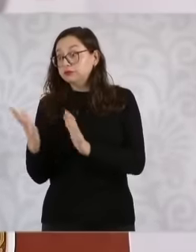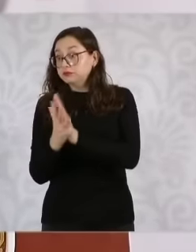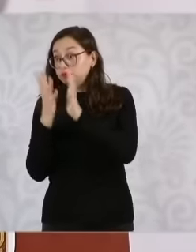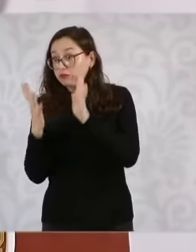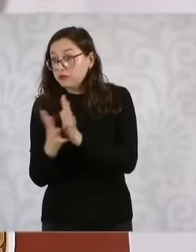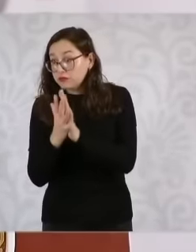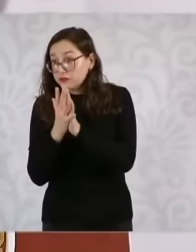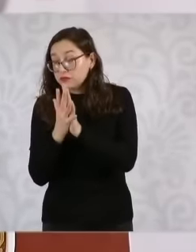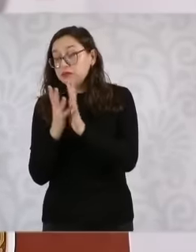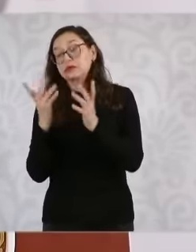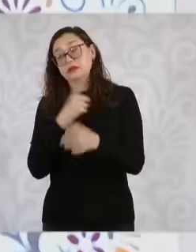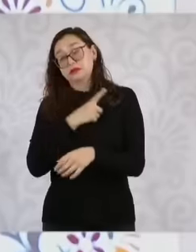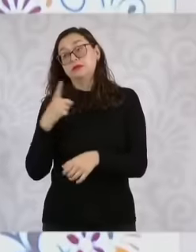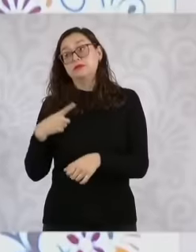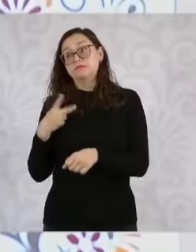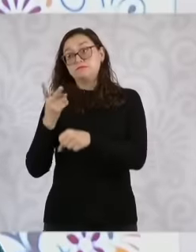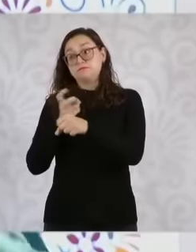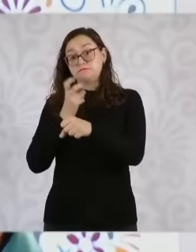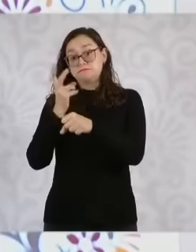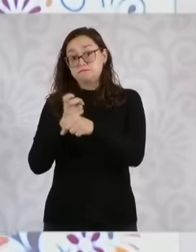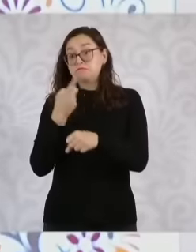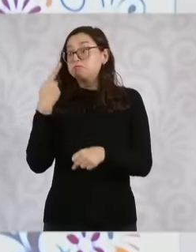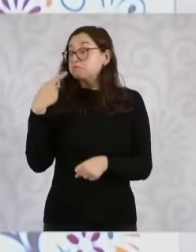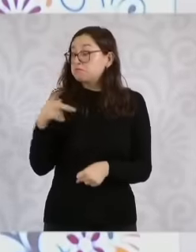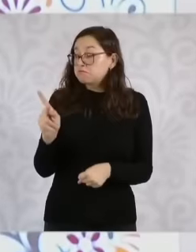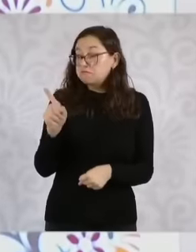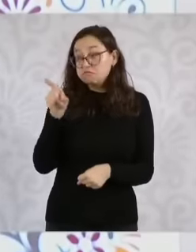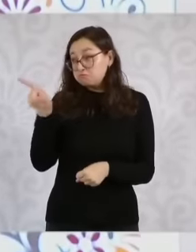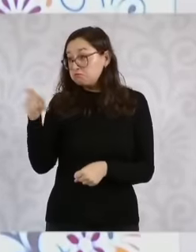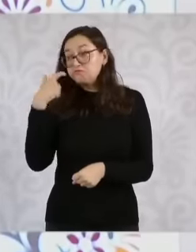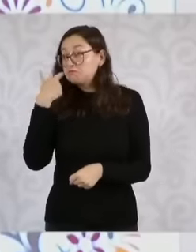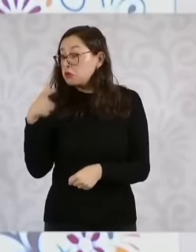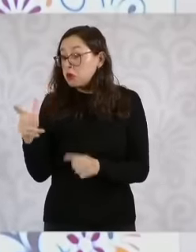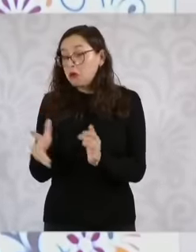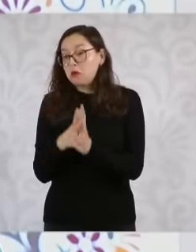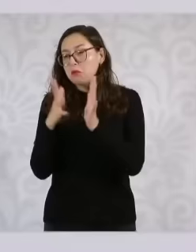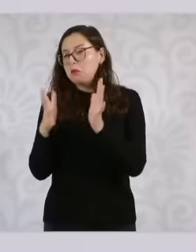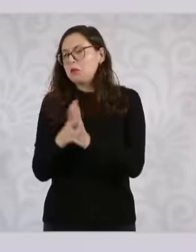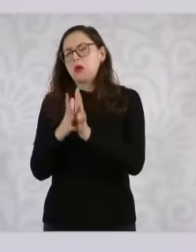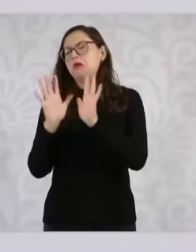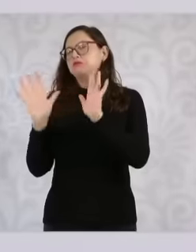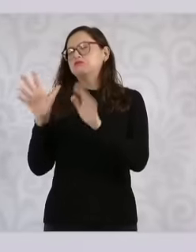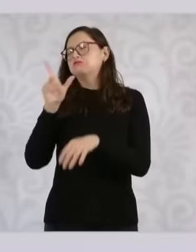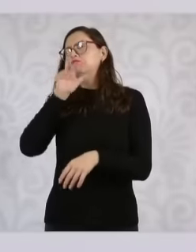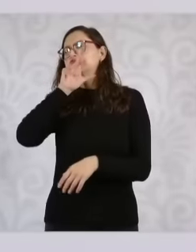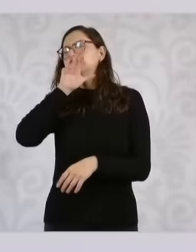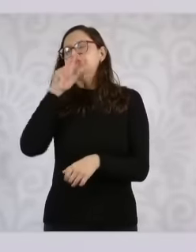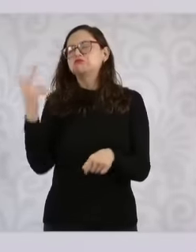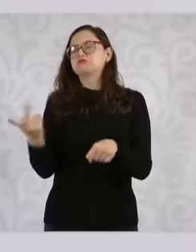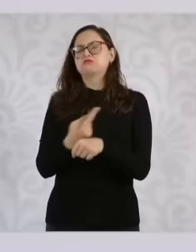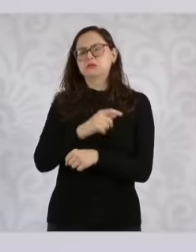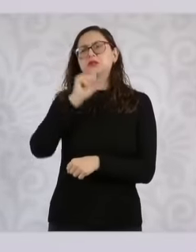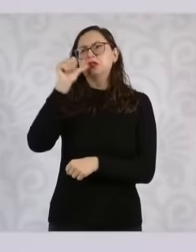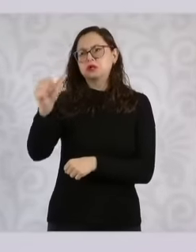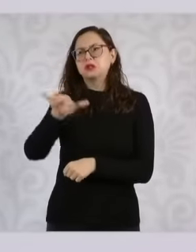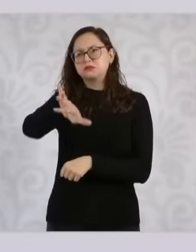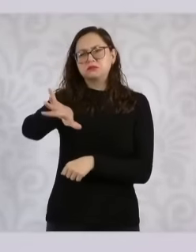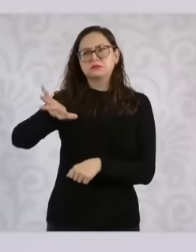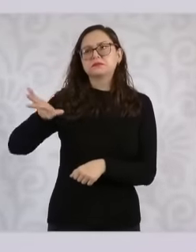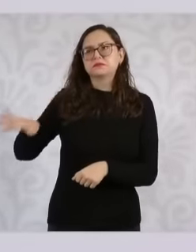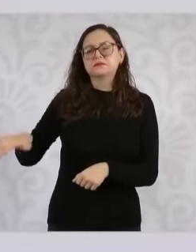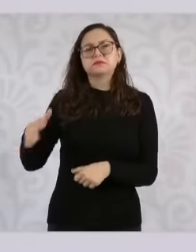if this law does not issue the summons, it also takes measures in case the Supreme Court does not issue its